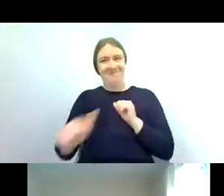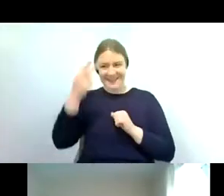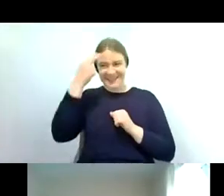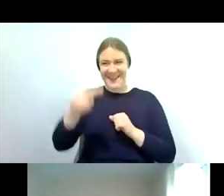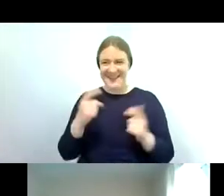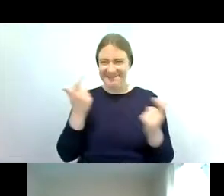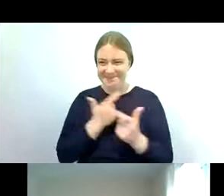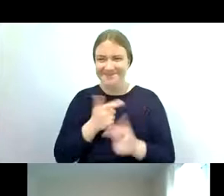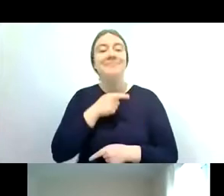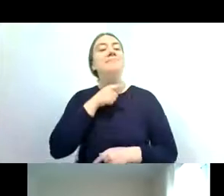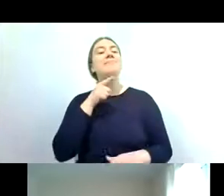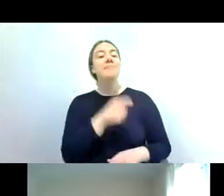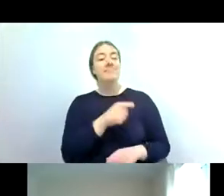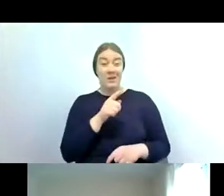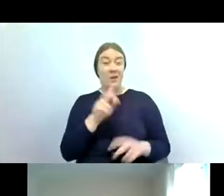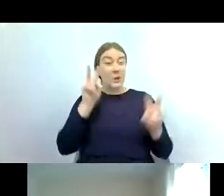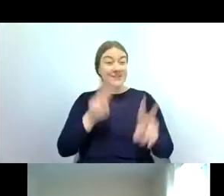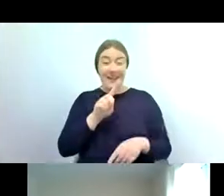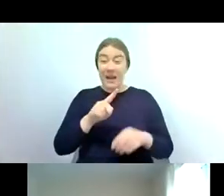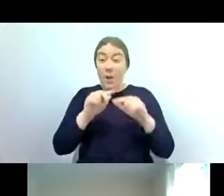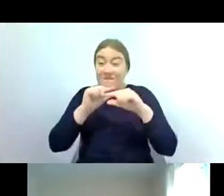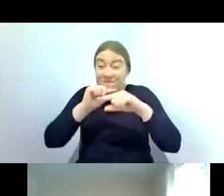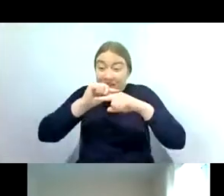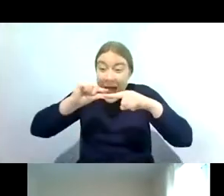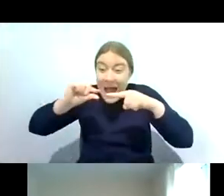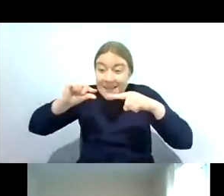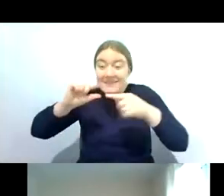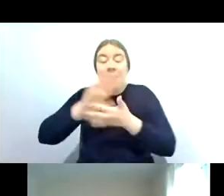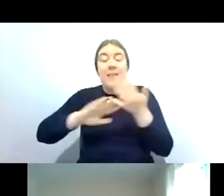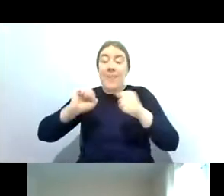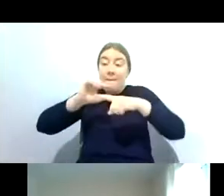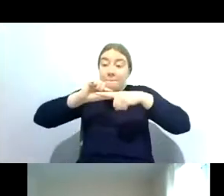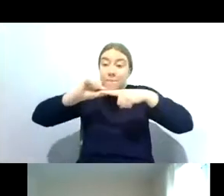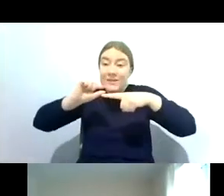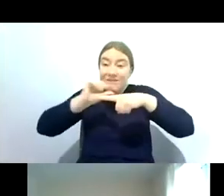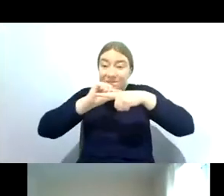you can see that it's uh it's quite flat so they have a flattened body and flattened legs as the